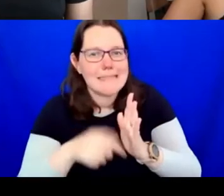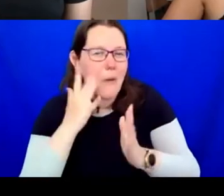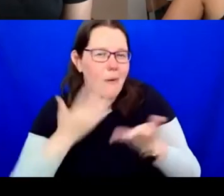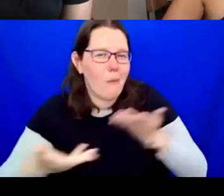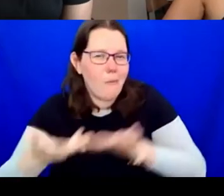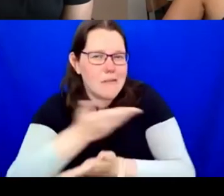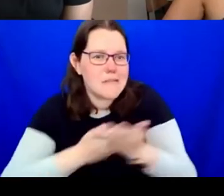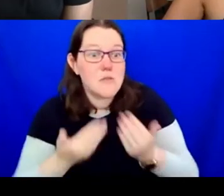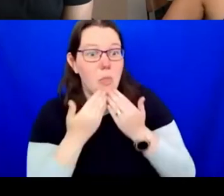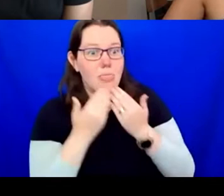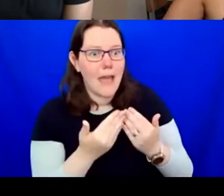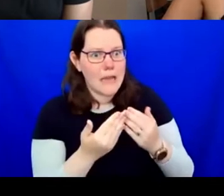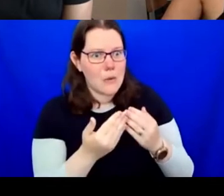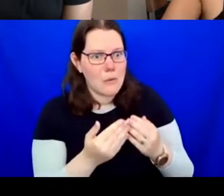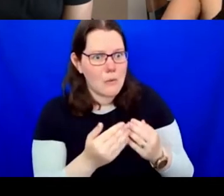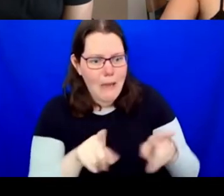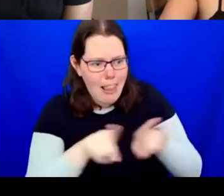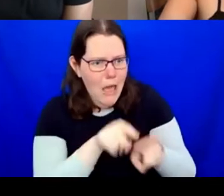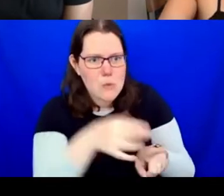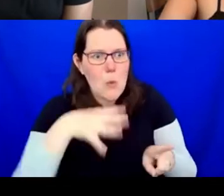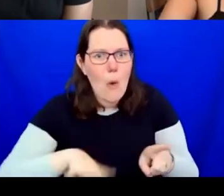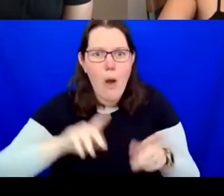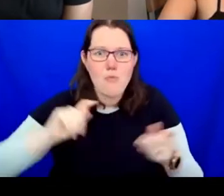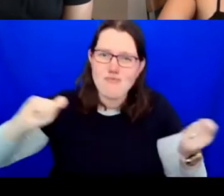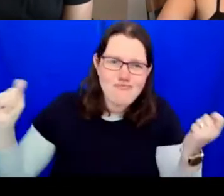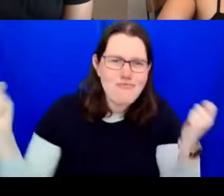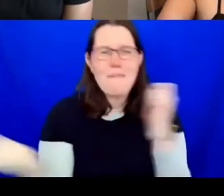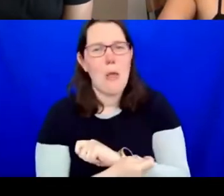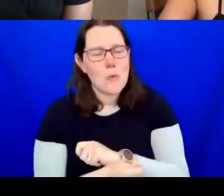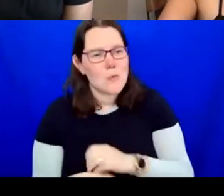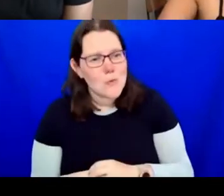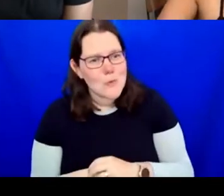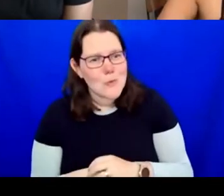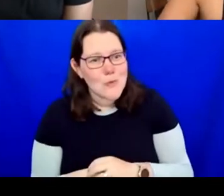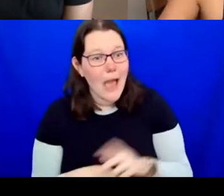calling for a revolution! You'll be taken off the board!